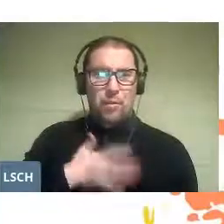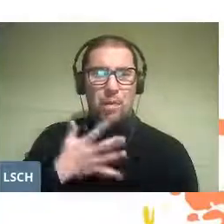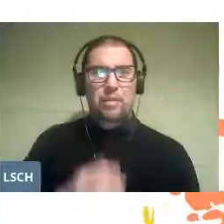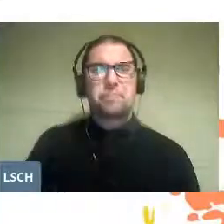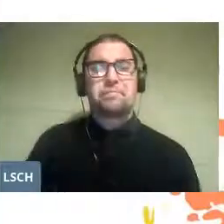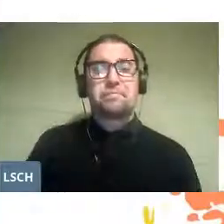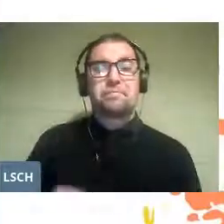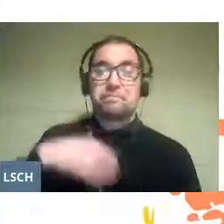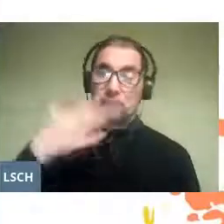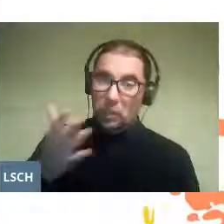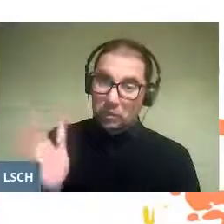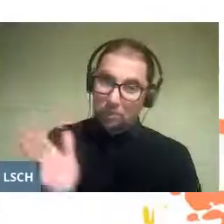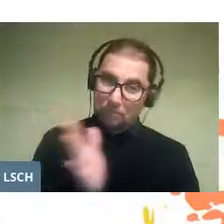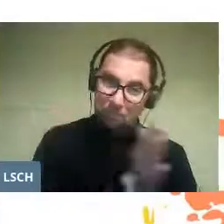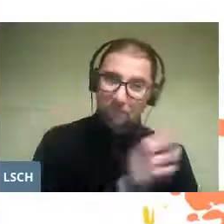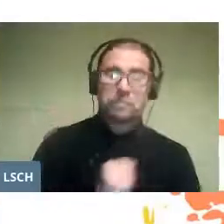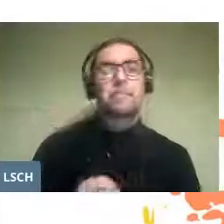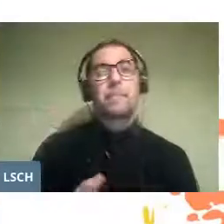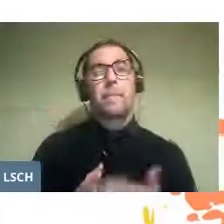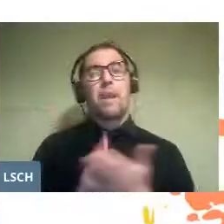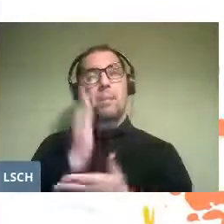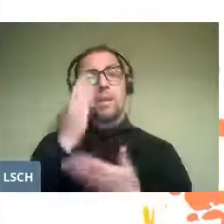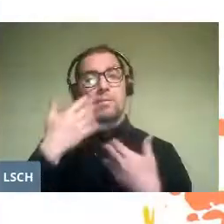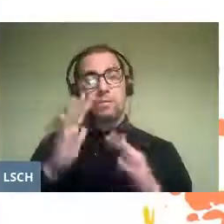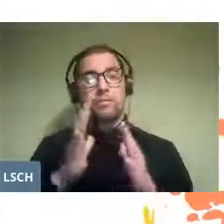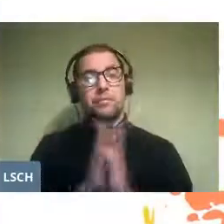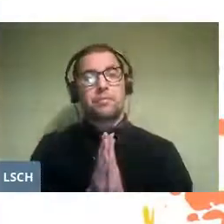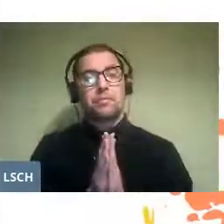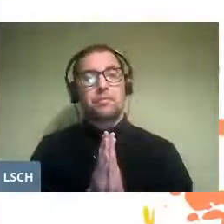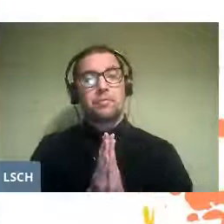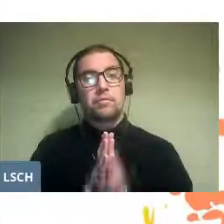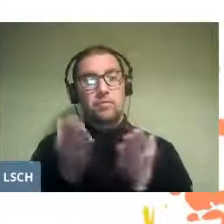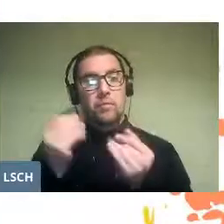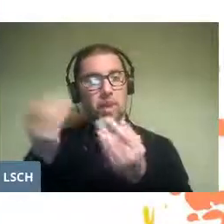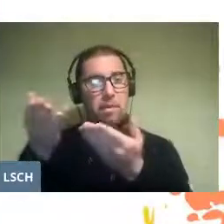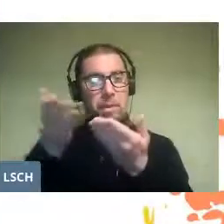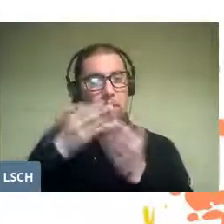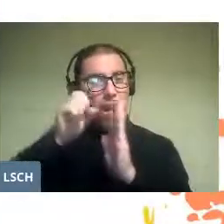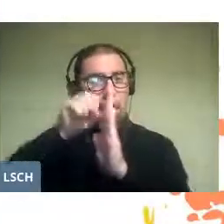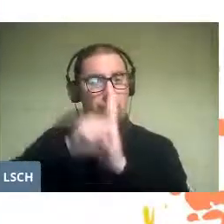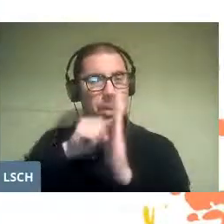So, to begin the talk, I invite you to watch the video